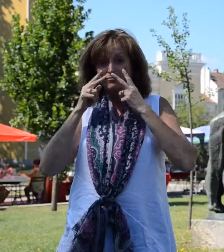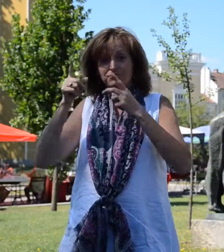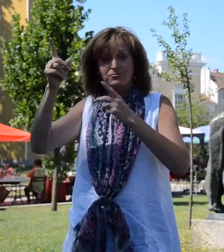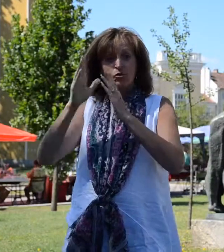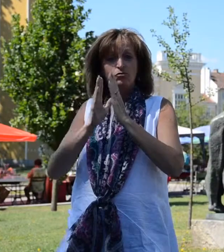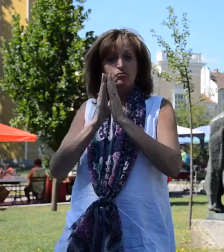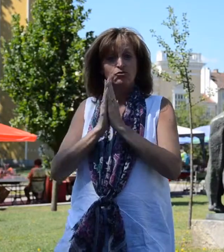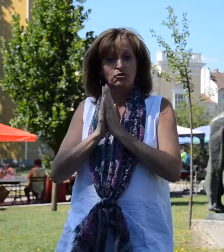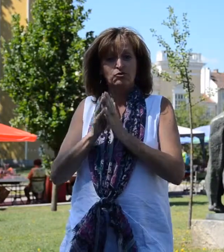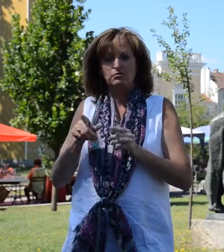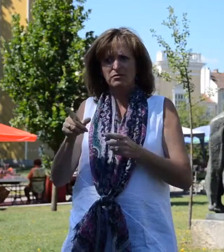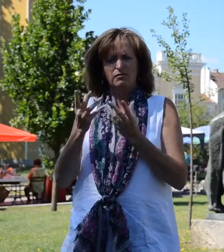visiting the cathedral.